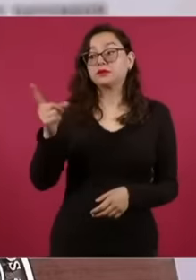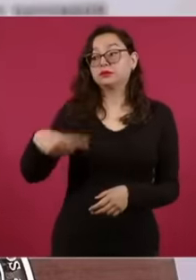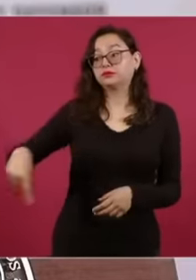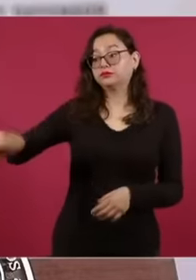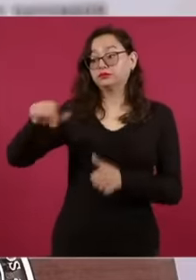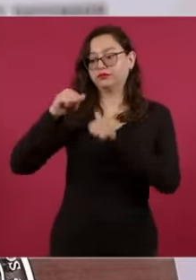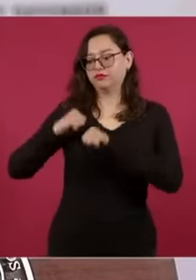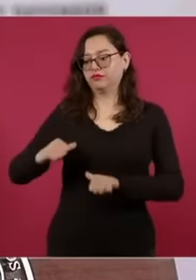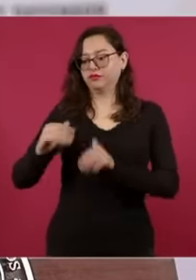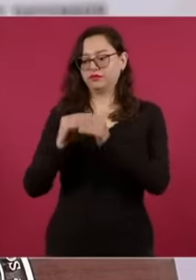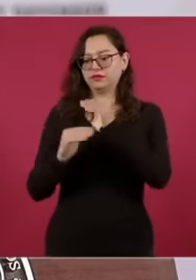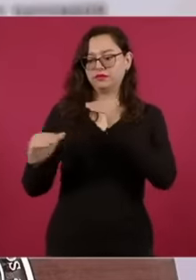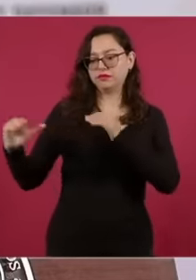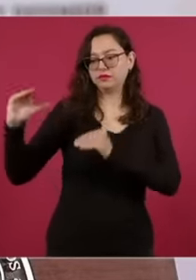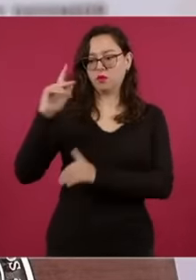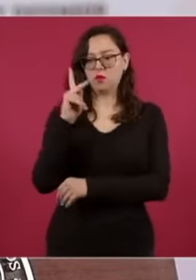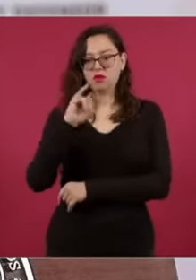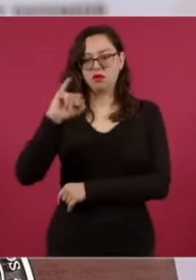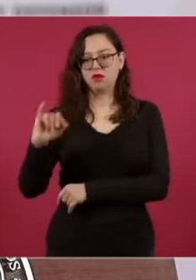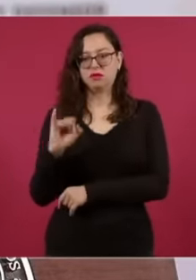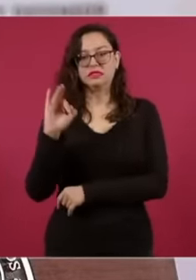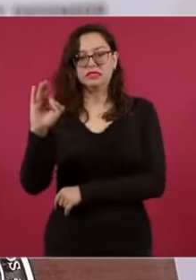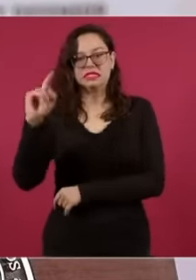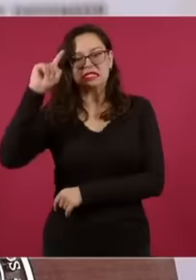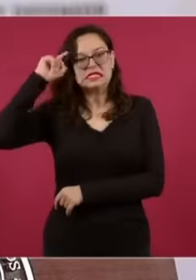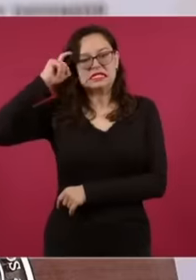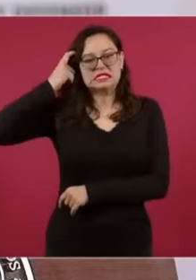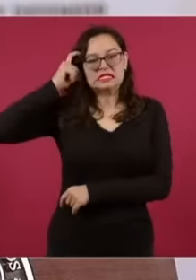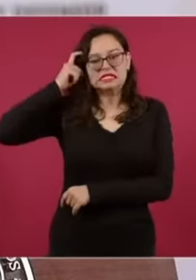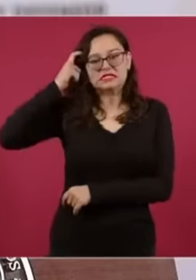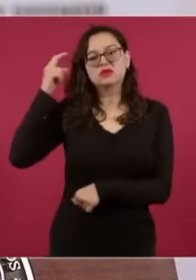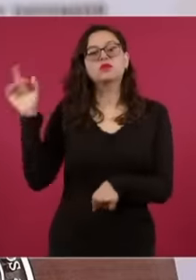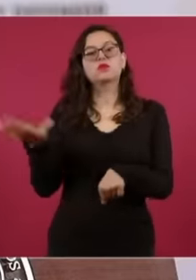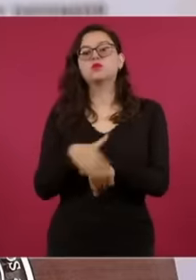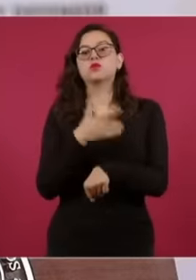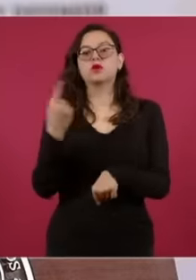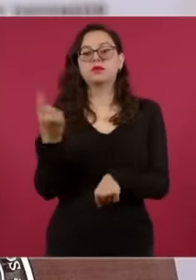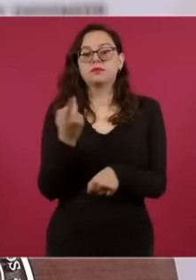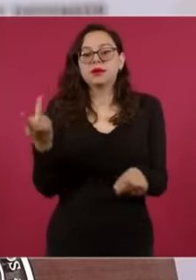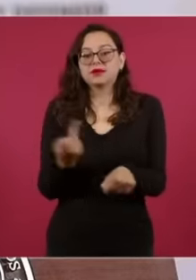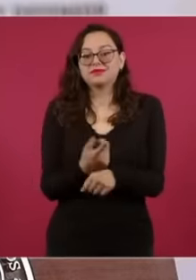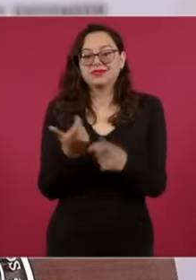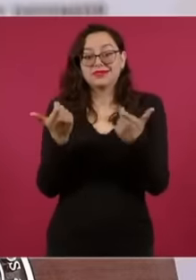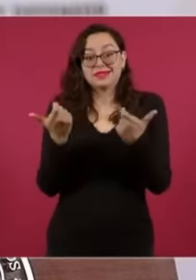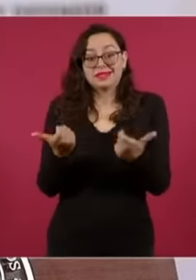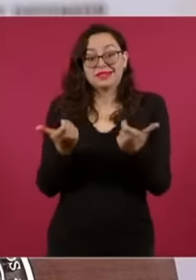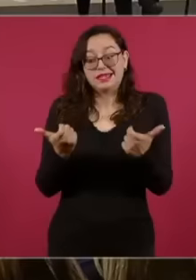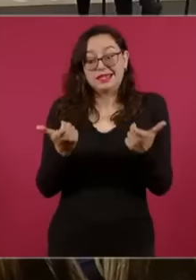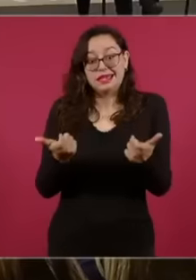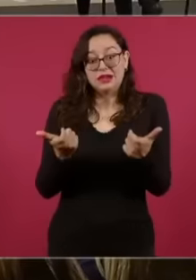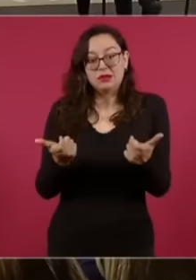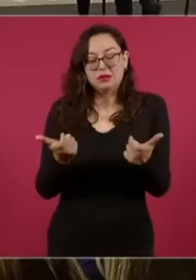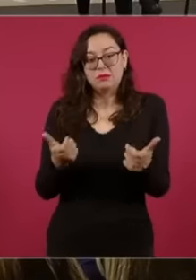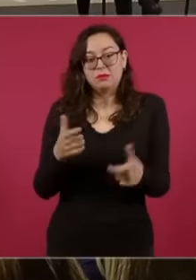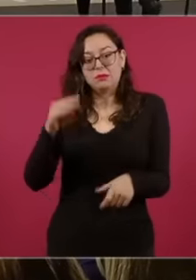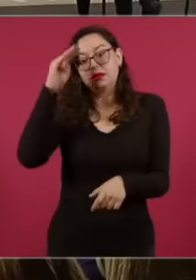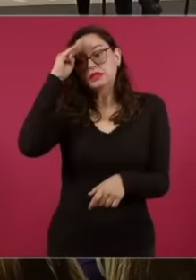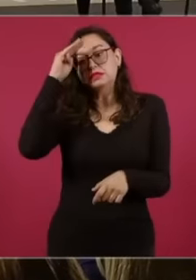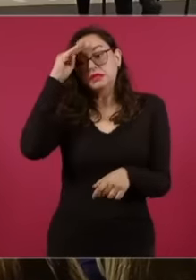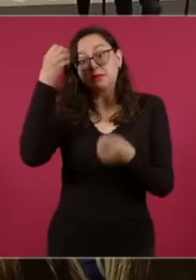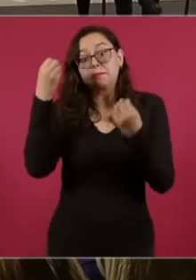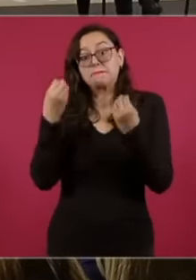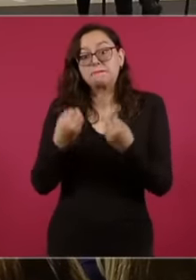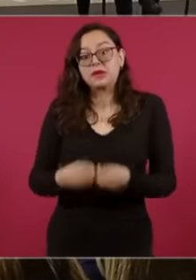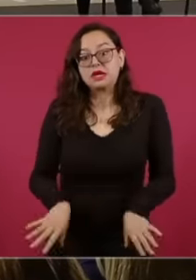most angry is that they feel that their gold mine is going away, but we are going to show them because as